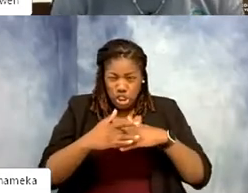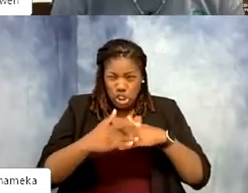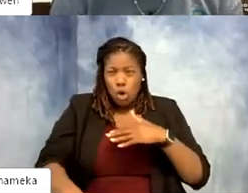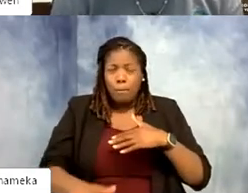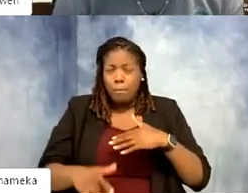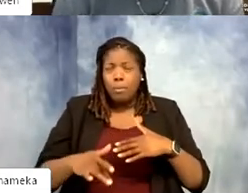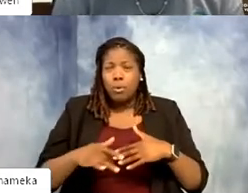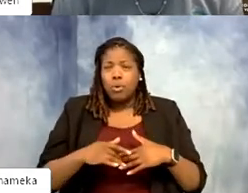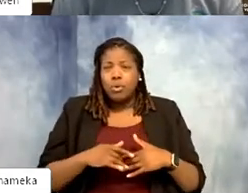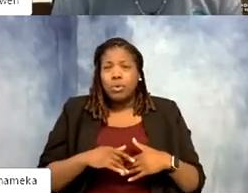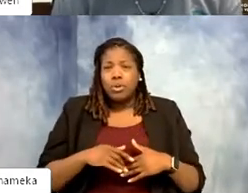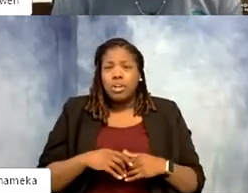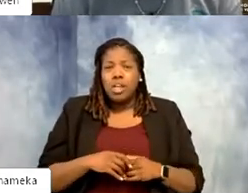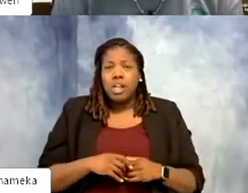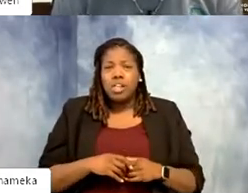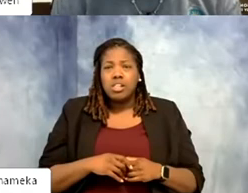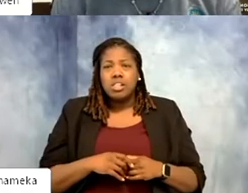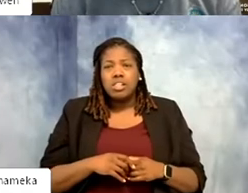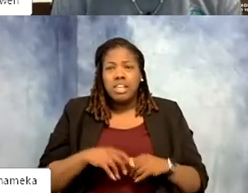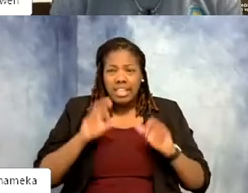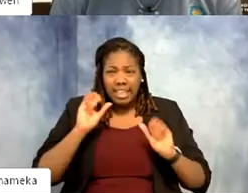It would do the damage, and I mean they could kick you really strong.